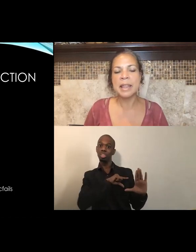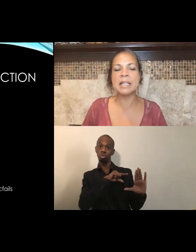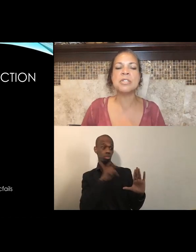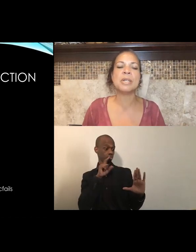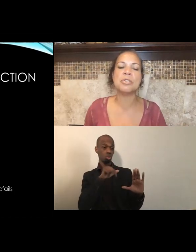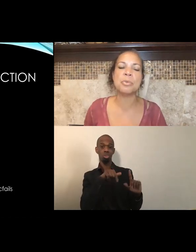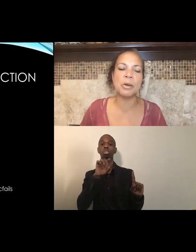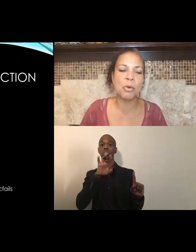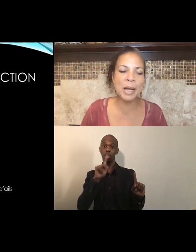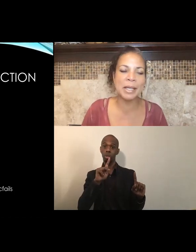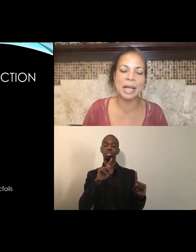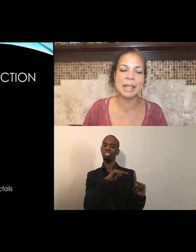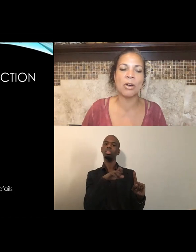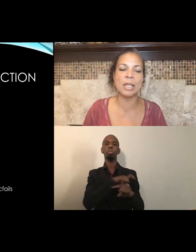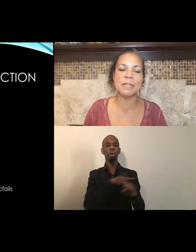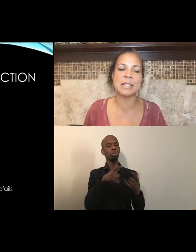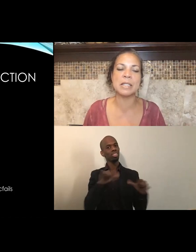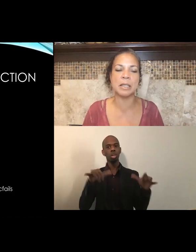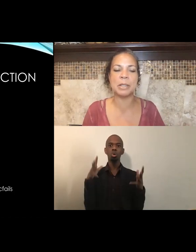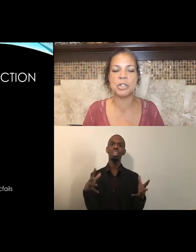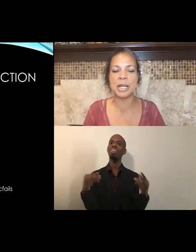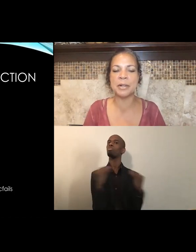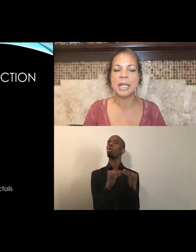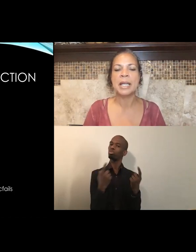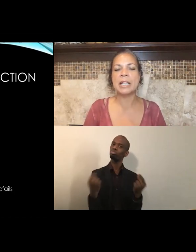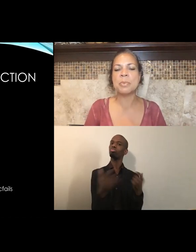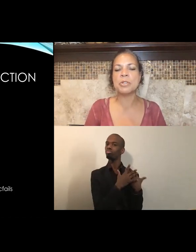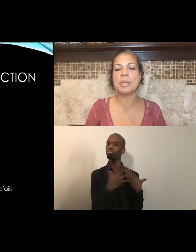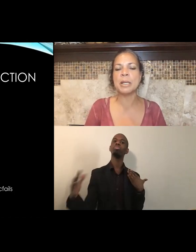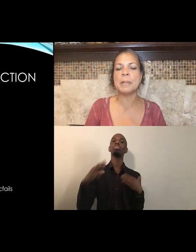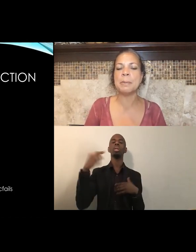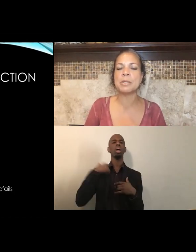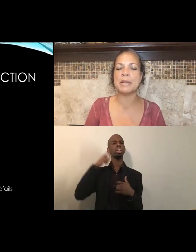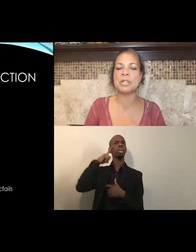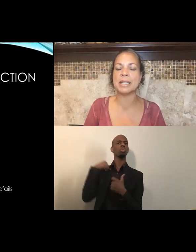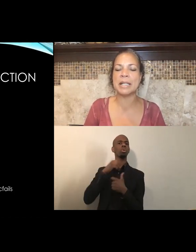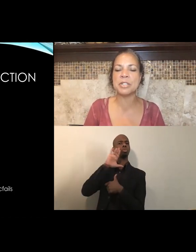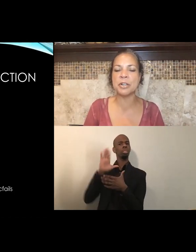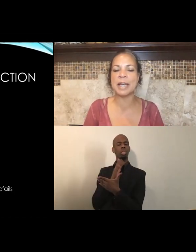Things you can do real quick, and I think all of this is gonna be shared, is we're doing a people's budget LA survey.